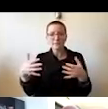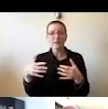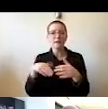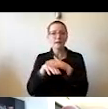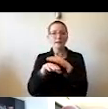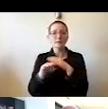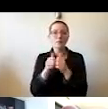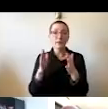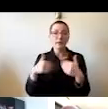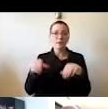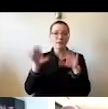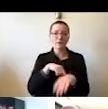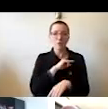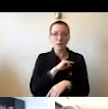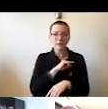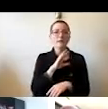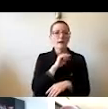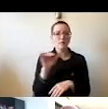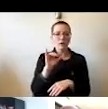and we laid the foundations for new approaches